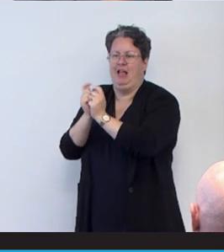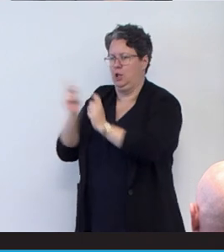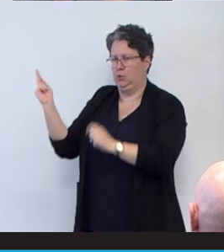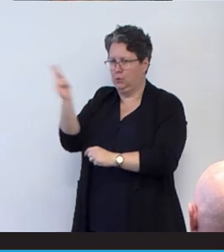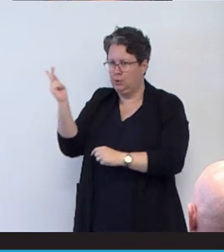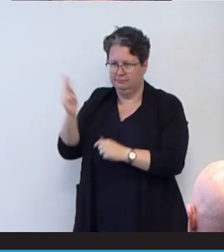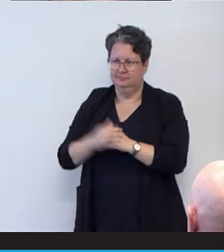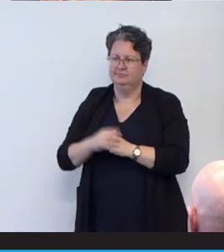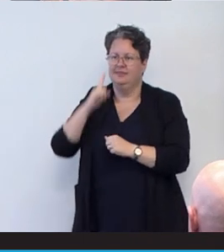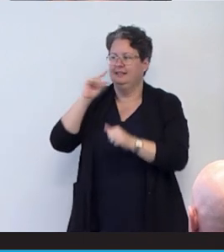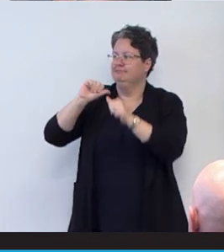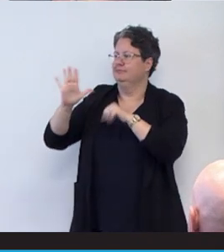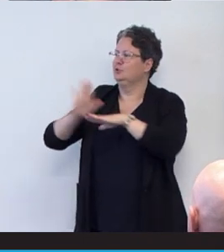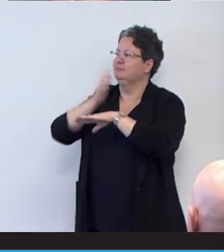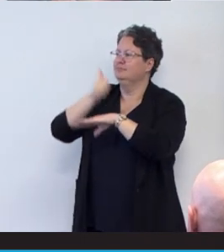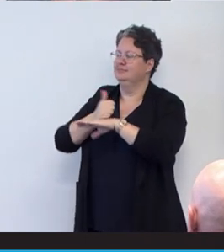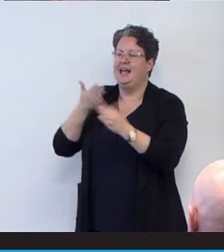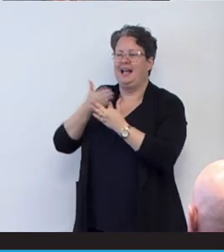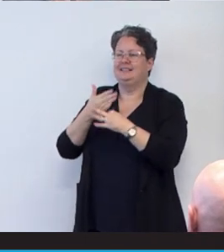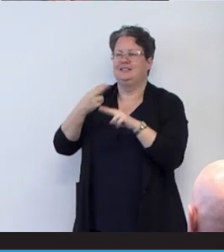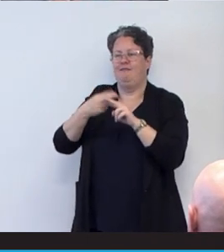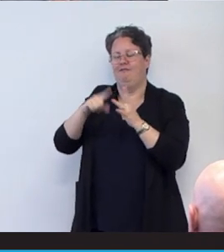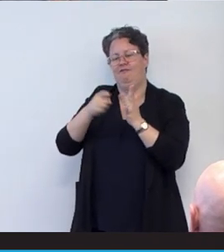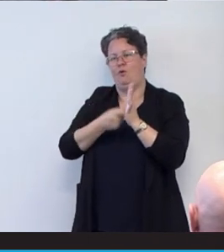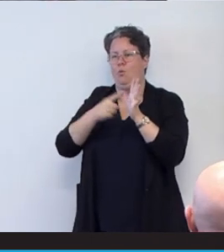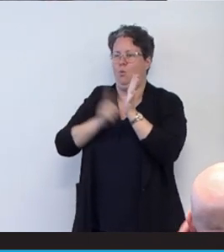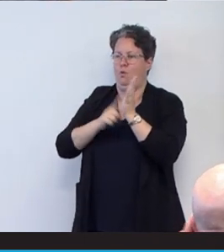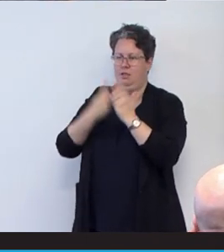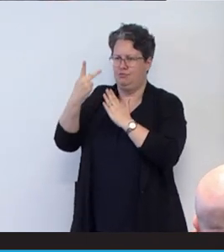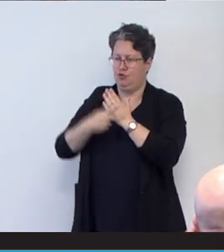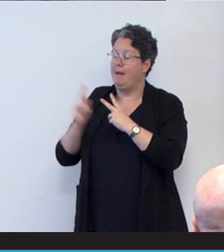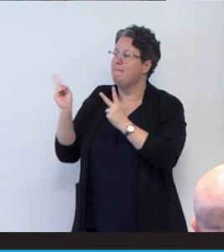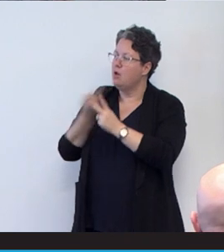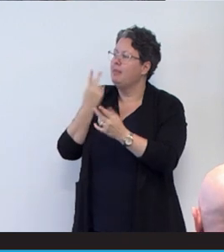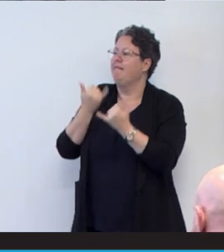put the Access for All program together and they are so passionate and amazing.